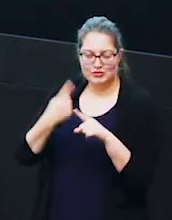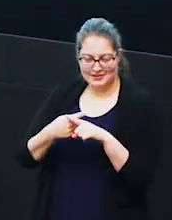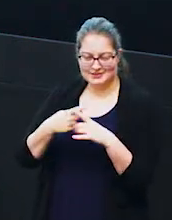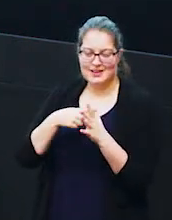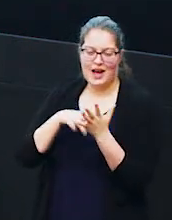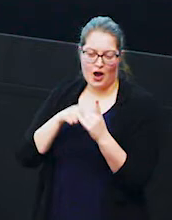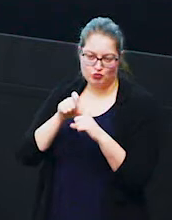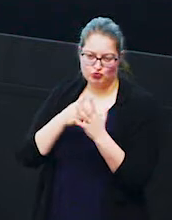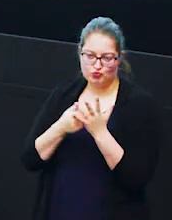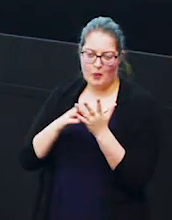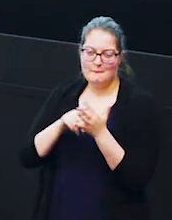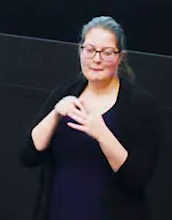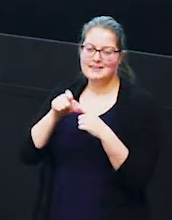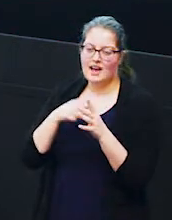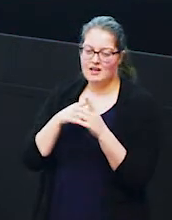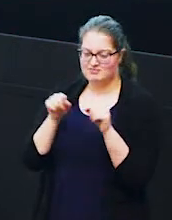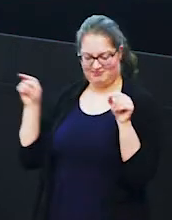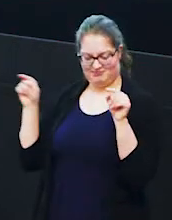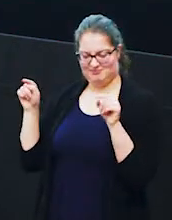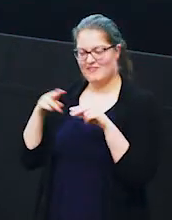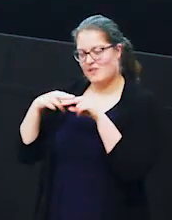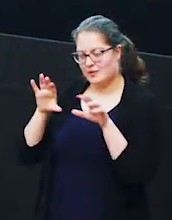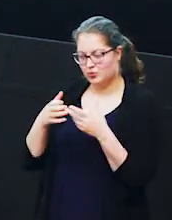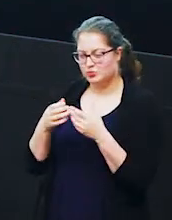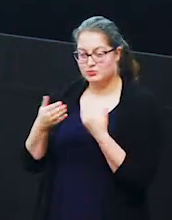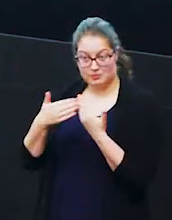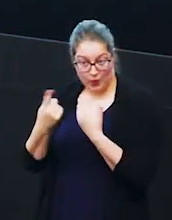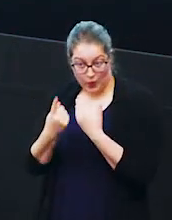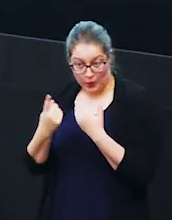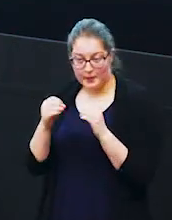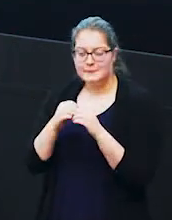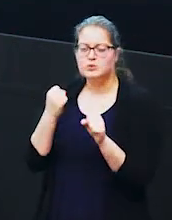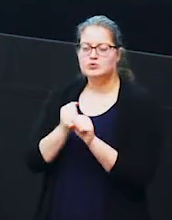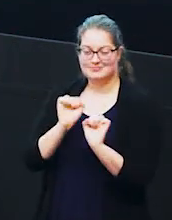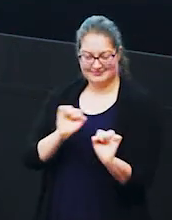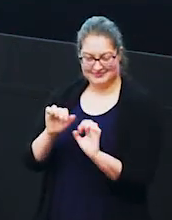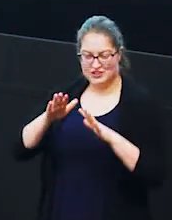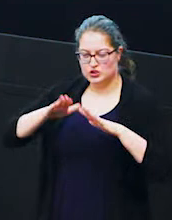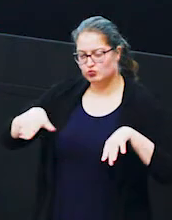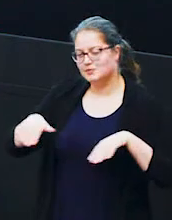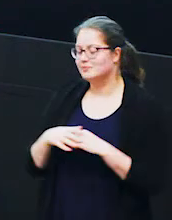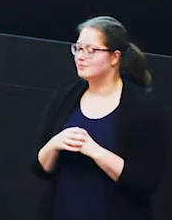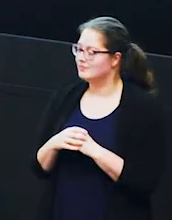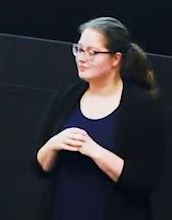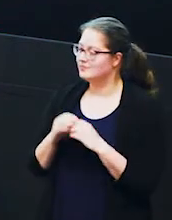her family group also part of the family group are beetlejuice's children and so that's blondie charm